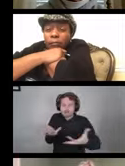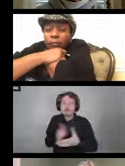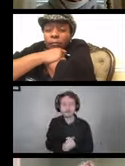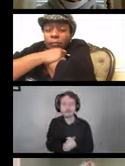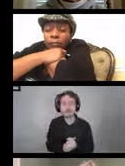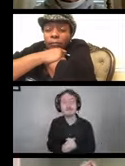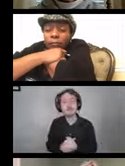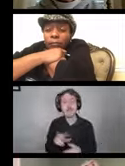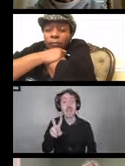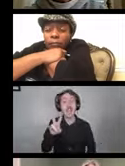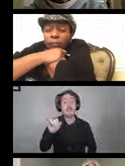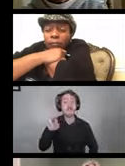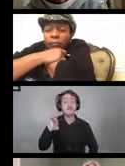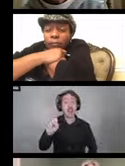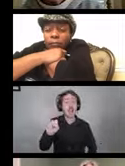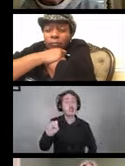A lot of our durable medical equipment